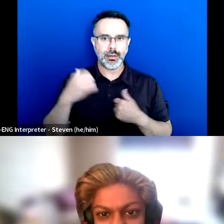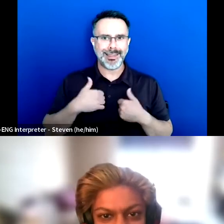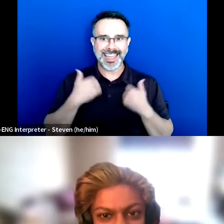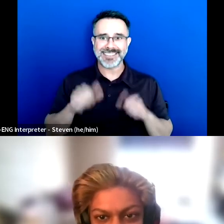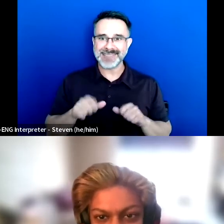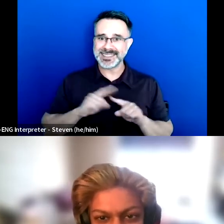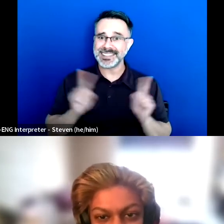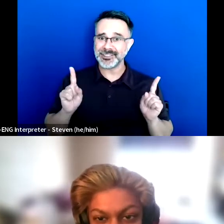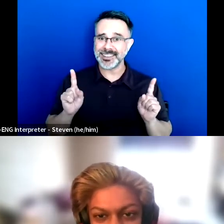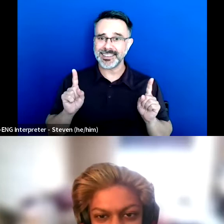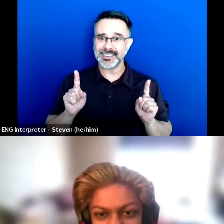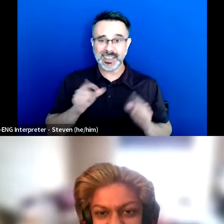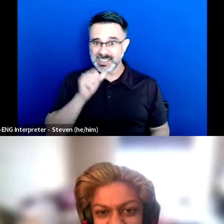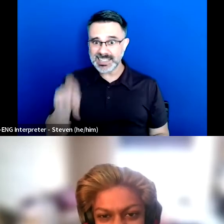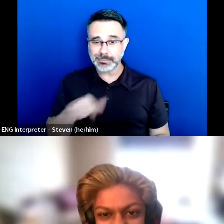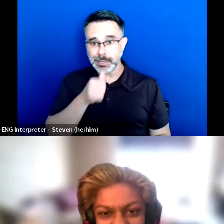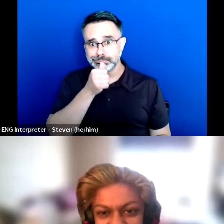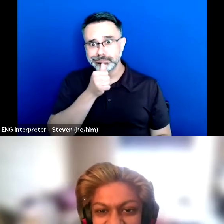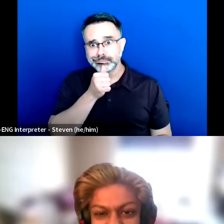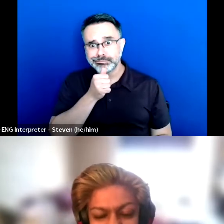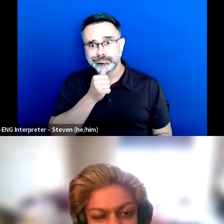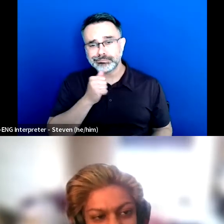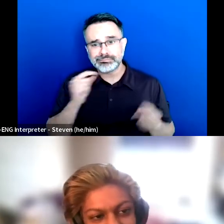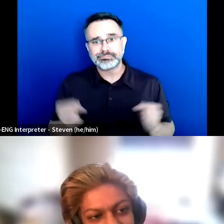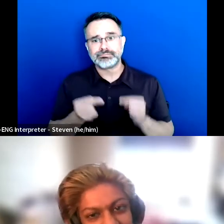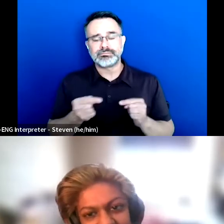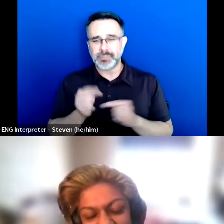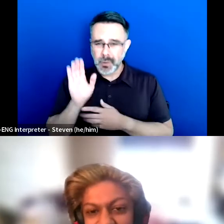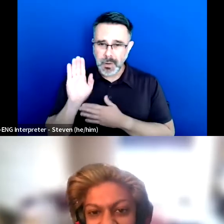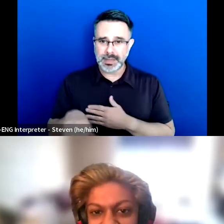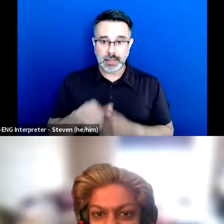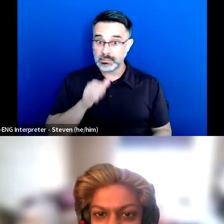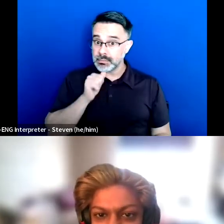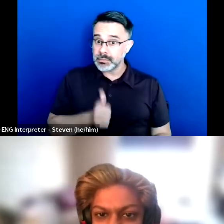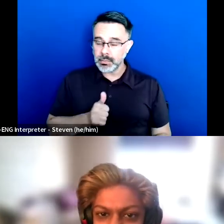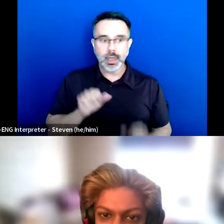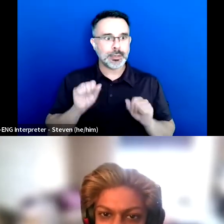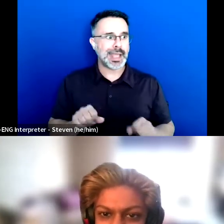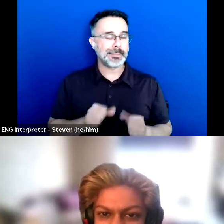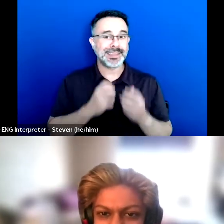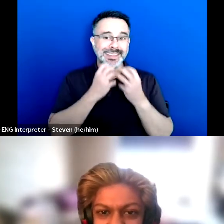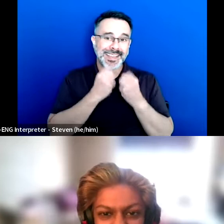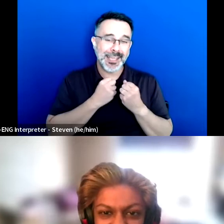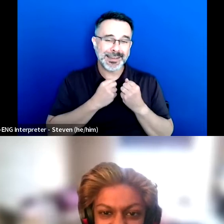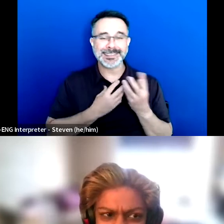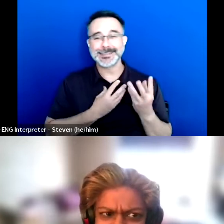It doesn't have to be miserable and painful all the time? It can be like caring and soft, and compassionate?